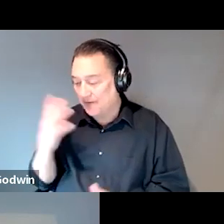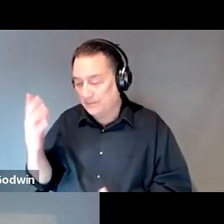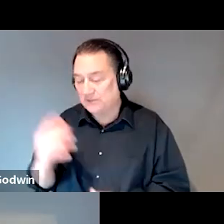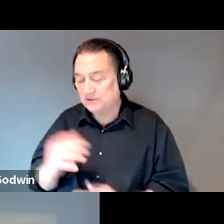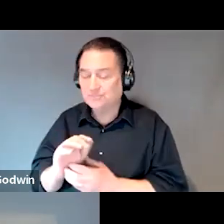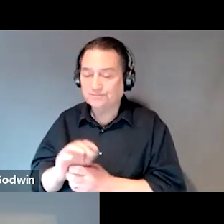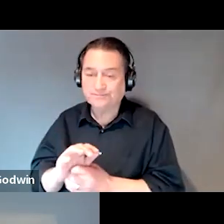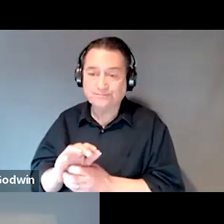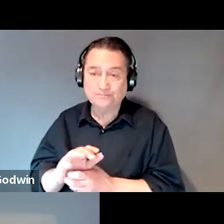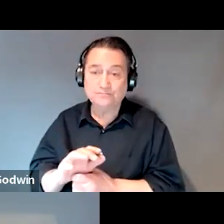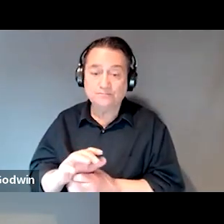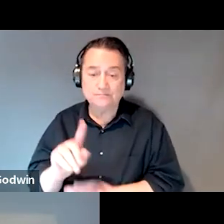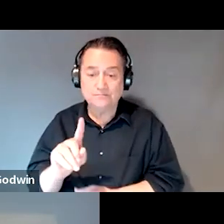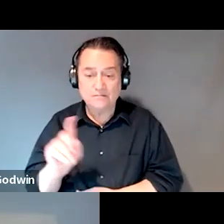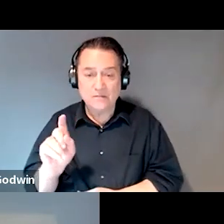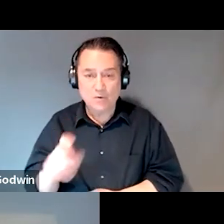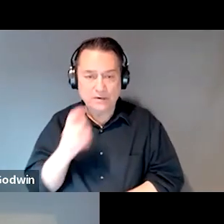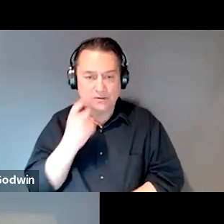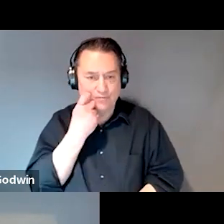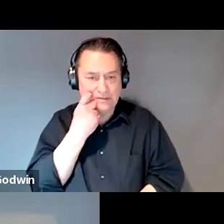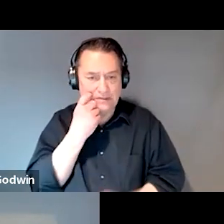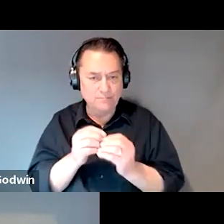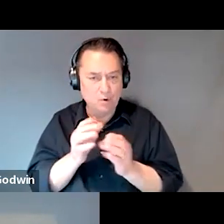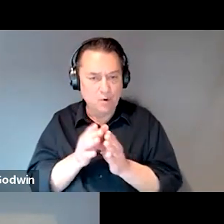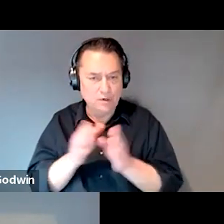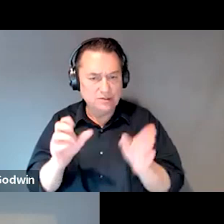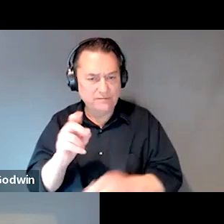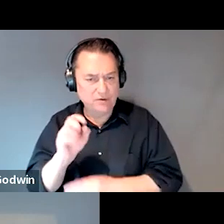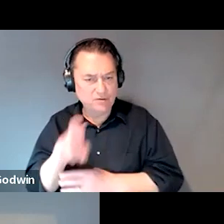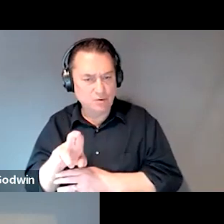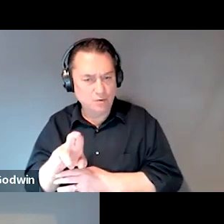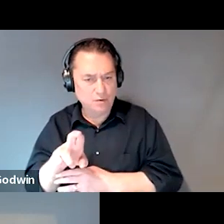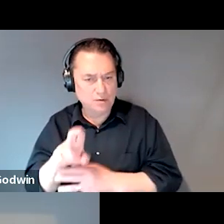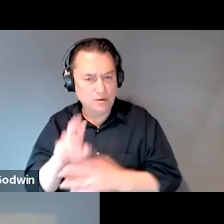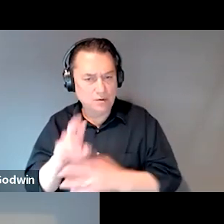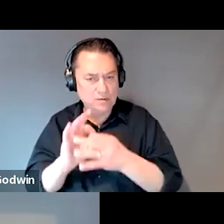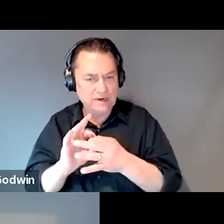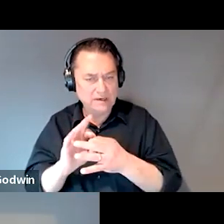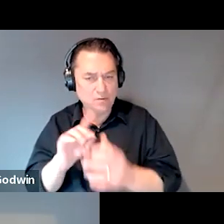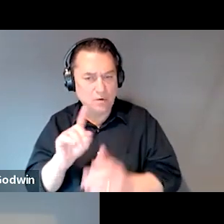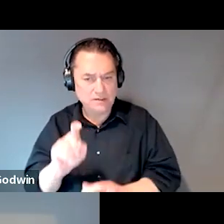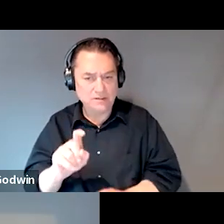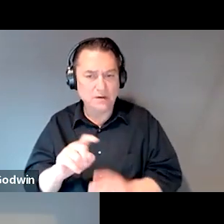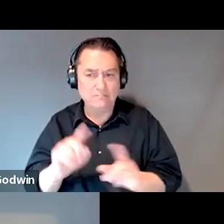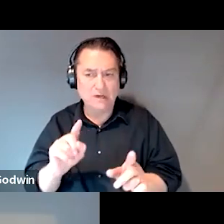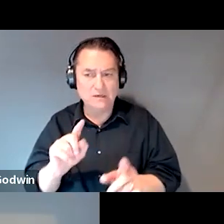All right, so there was a question. This is a more kind of general SOAR related question, but since Traci and Brandy are such experienced SOAR providers,